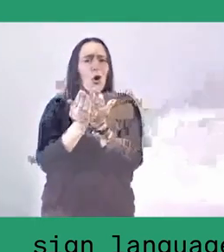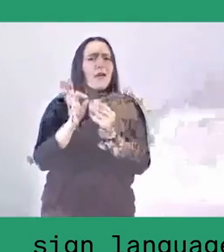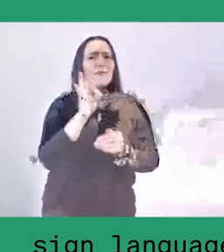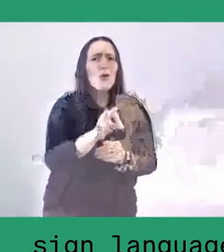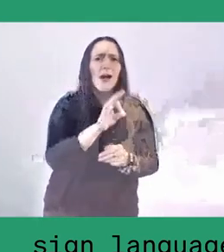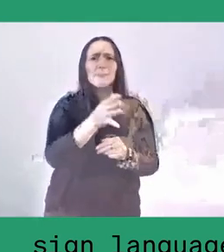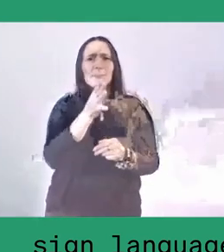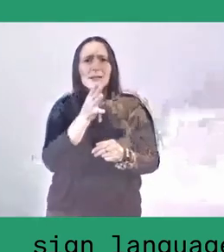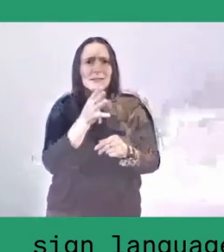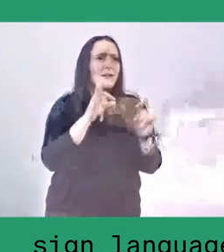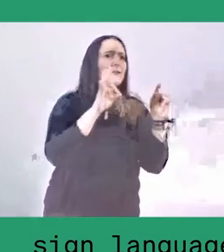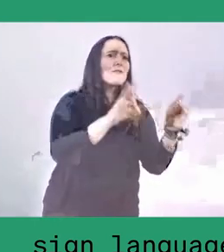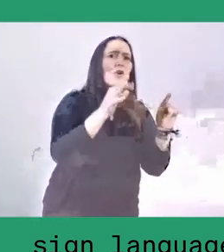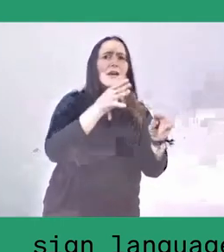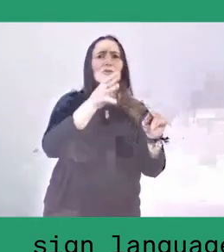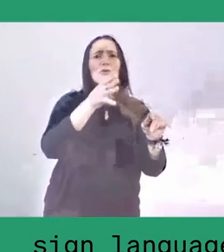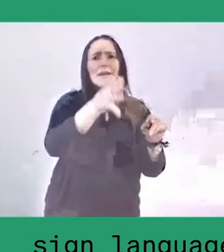to equip them with lifelong learning,